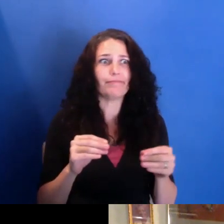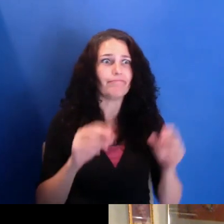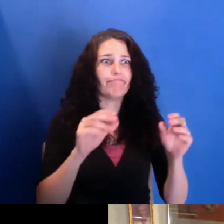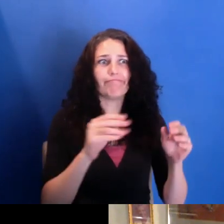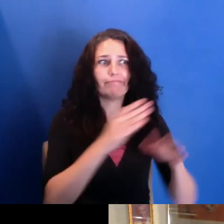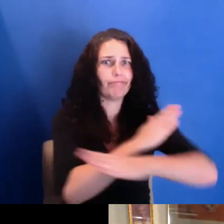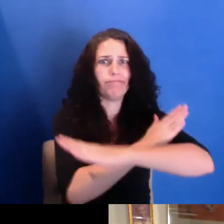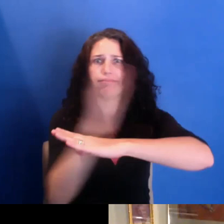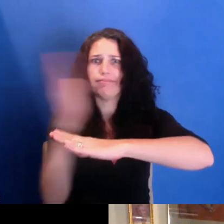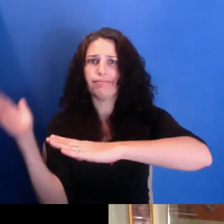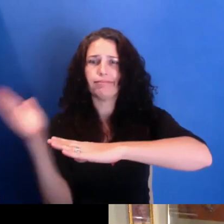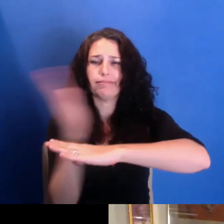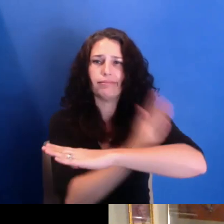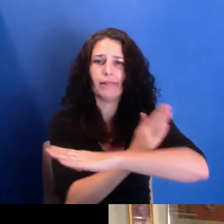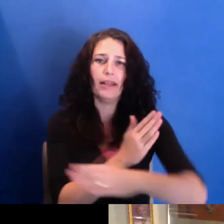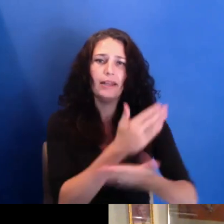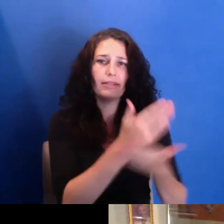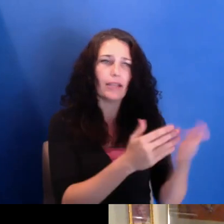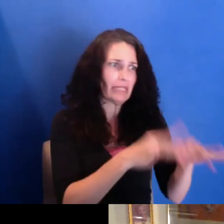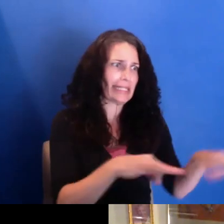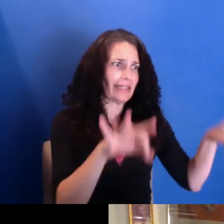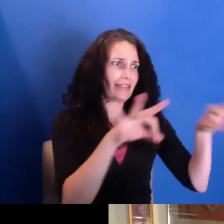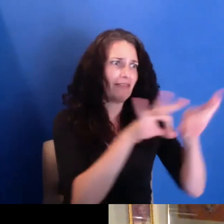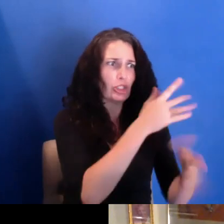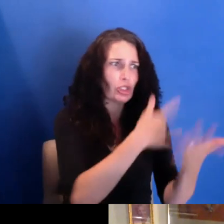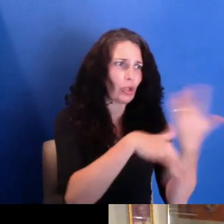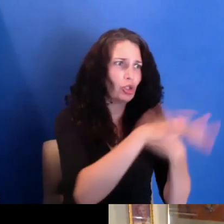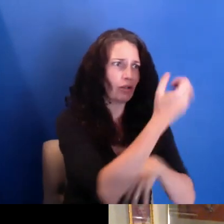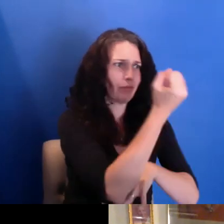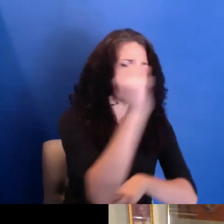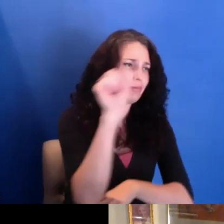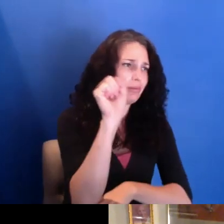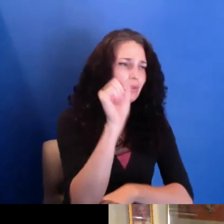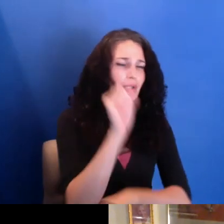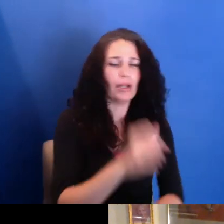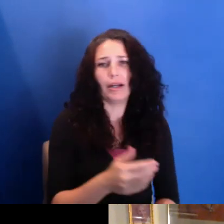significant social movements and different historians